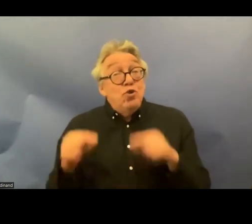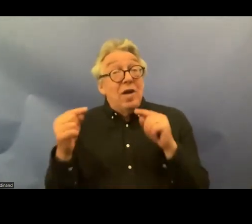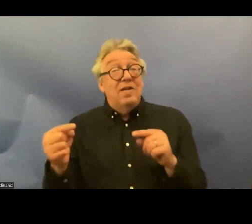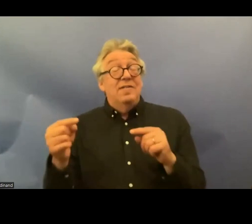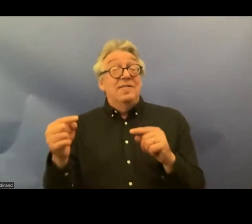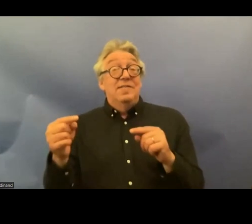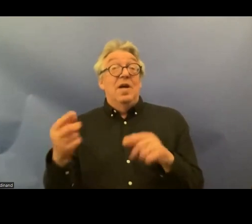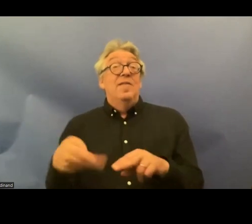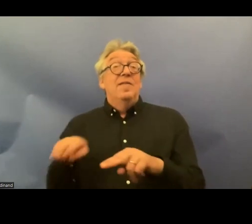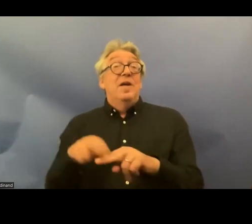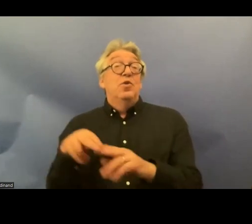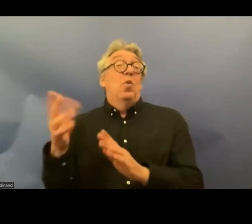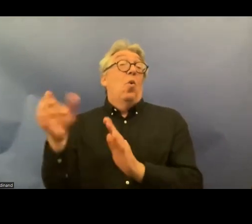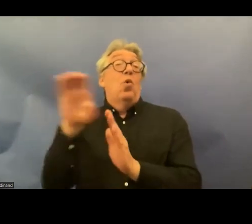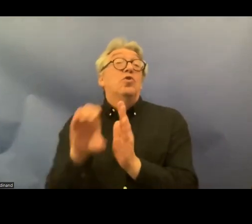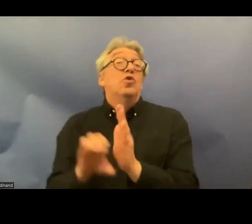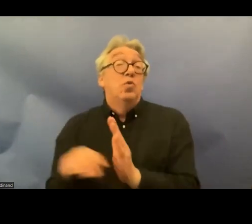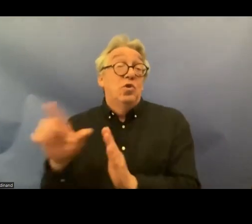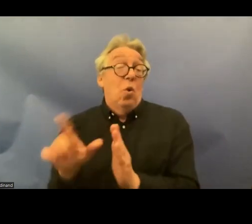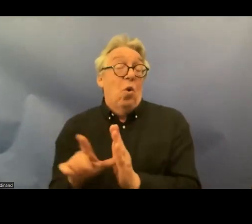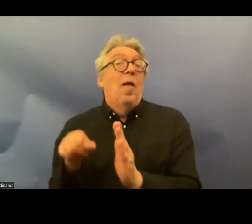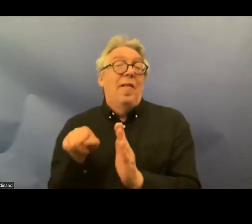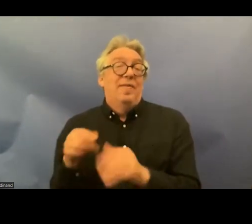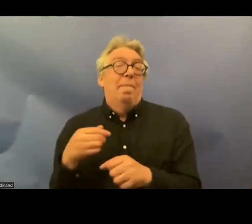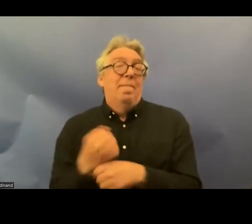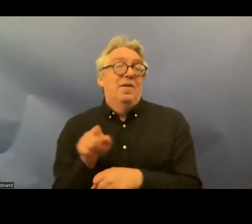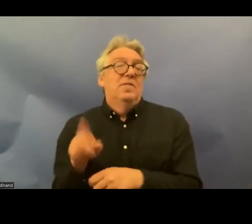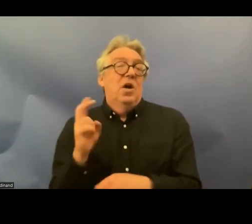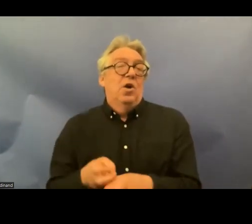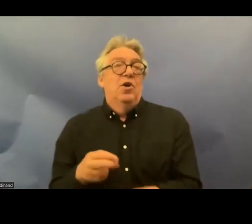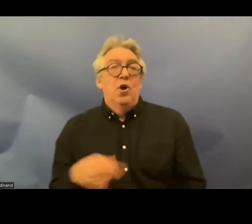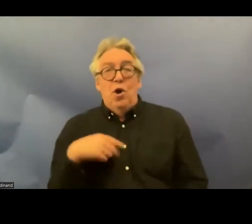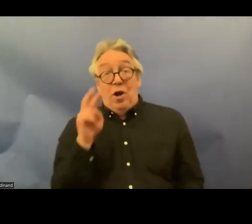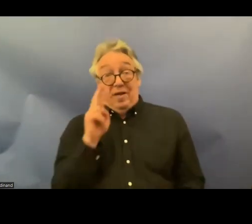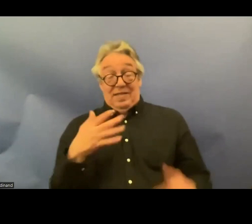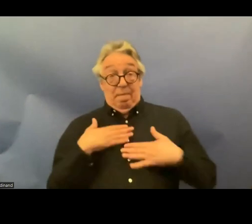constitutional law that makes it difficult I see that in my own country